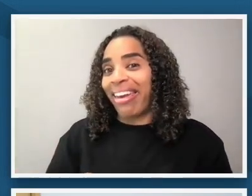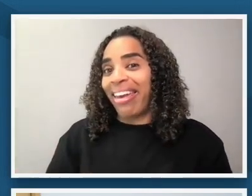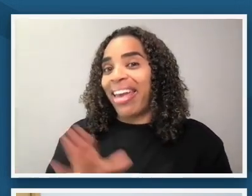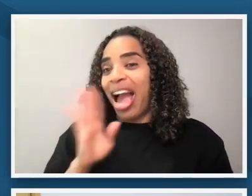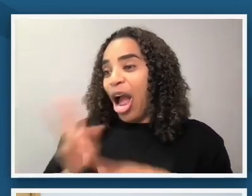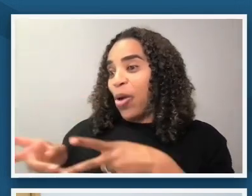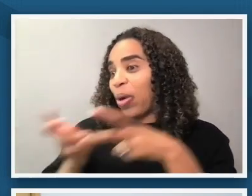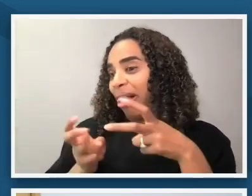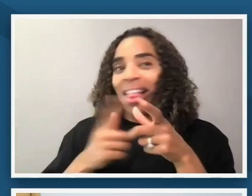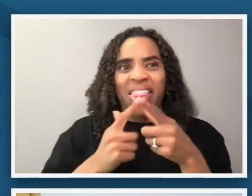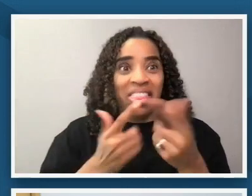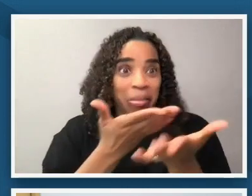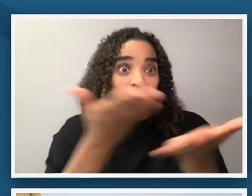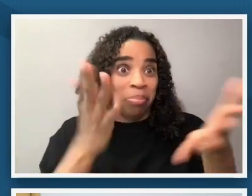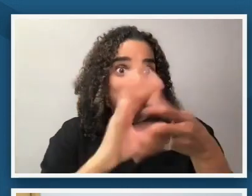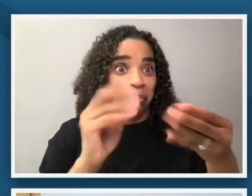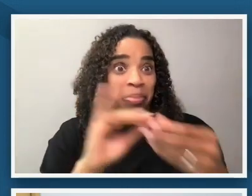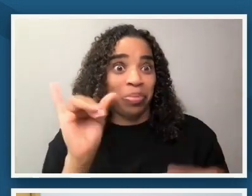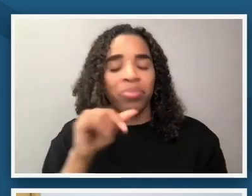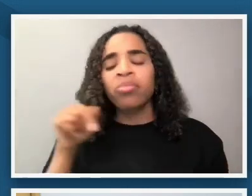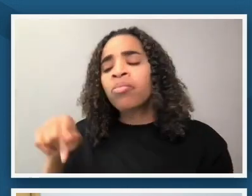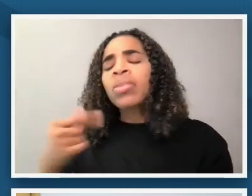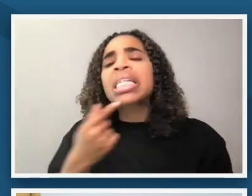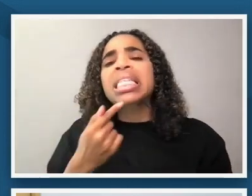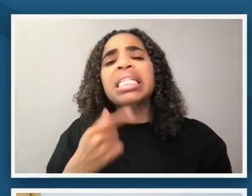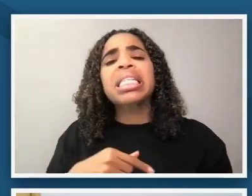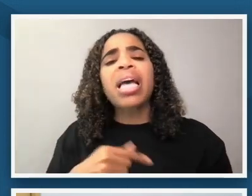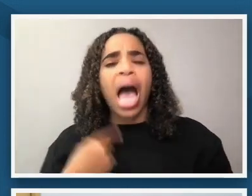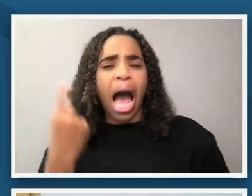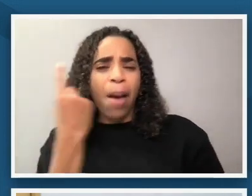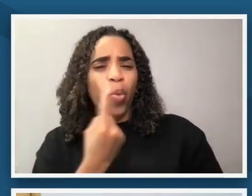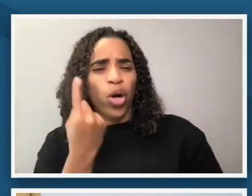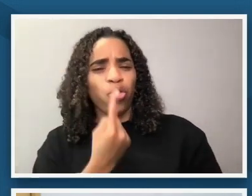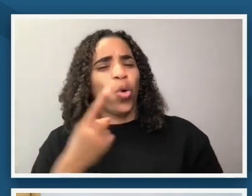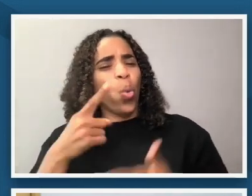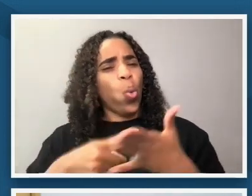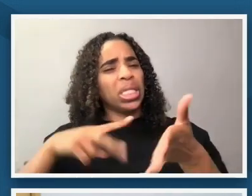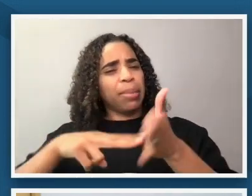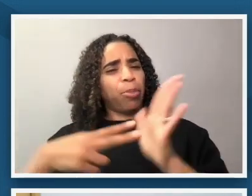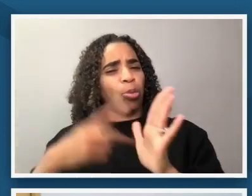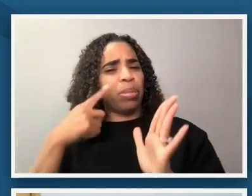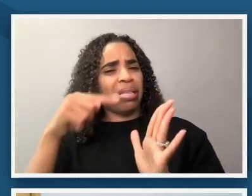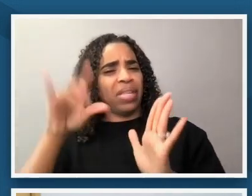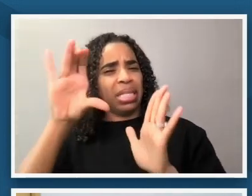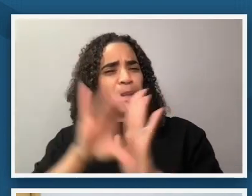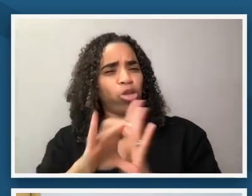wondering uh someone says they wonder about the purpose of the image